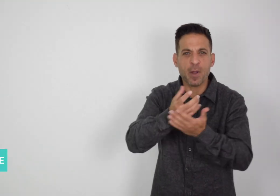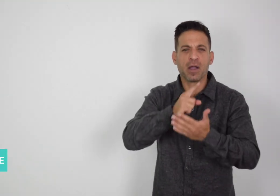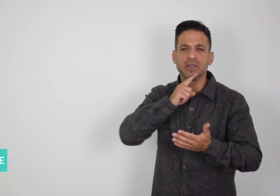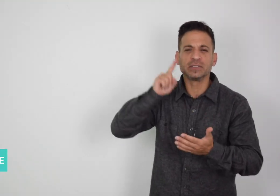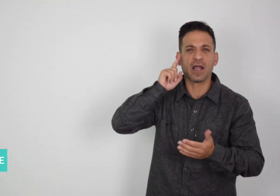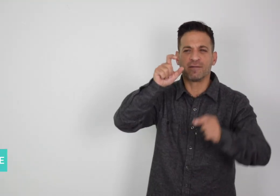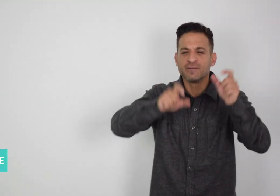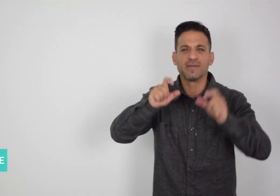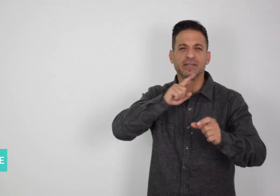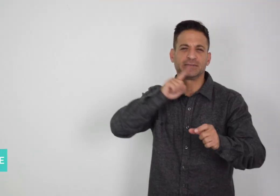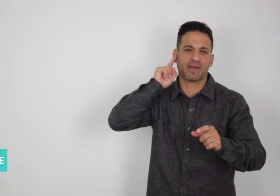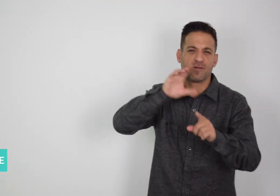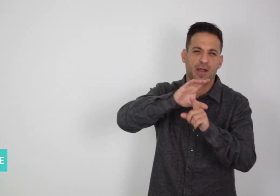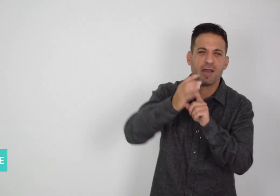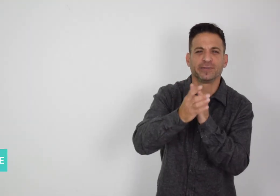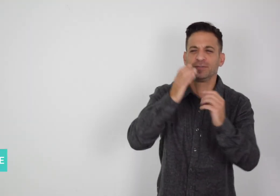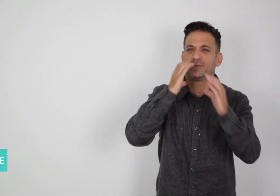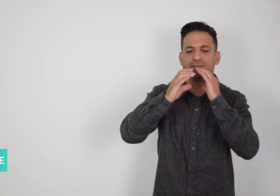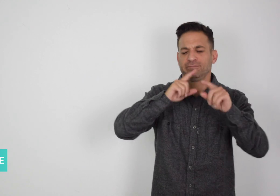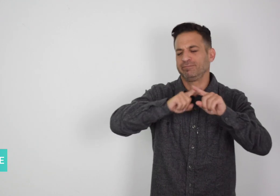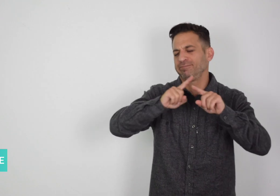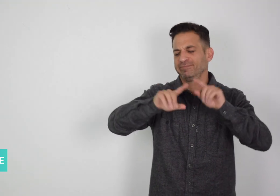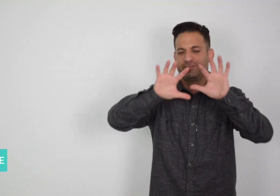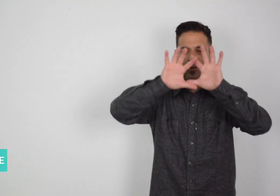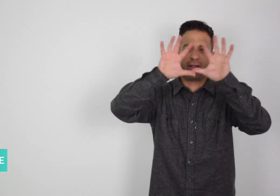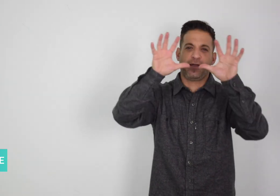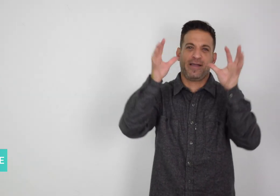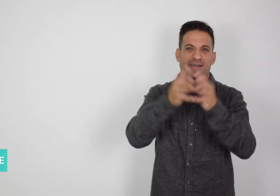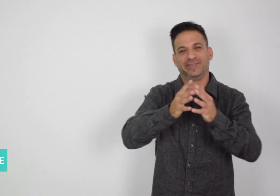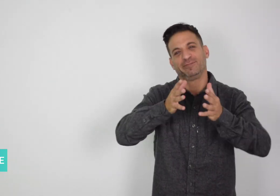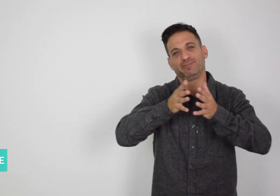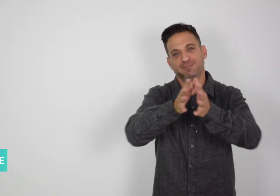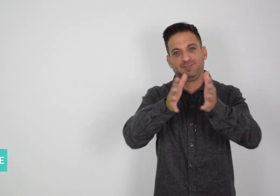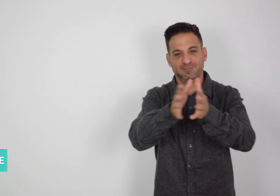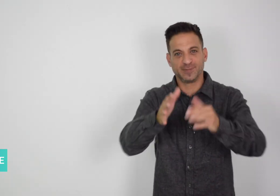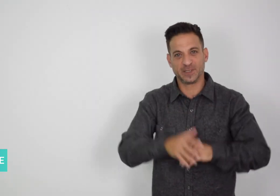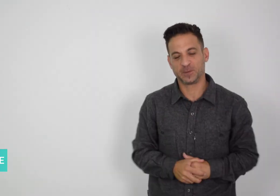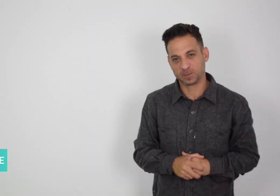about Deaf people, culture, and communities around the world.